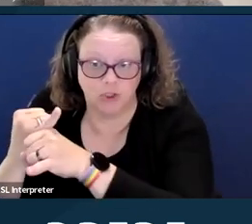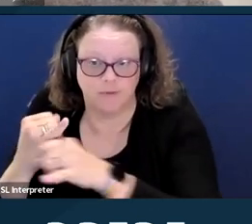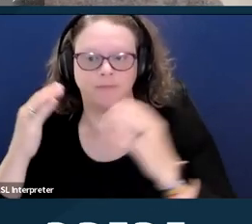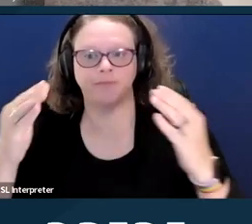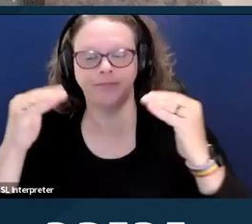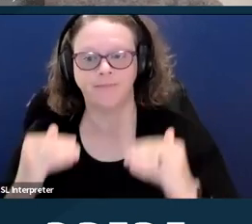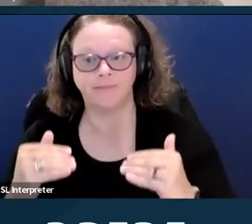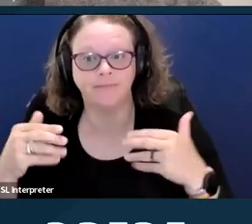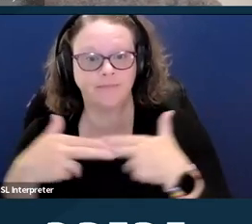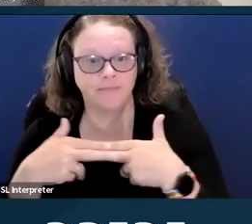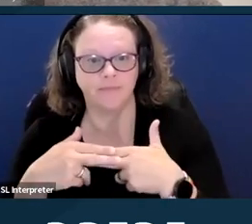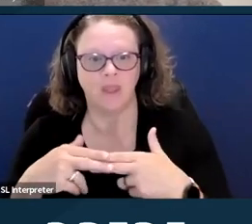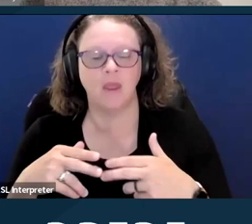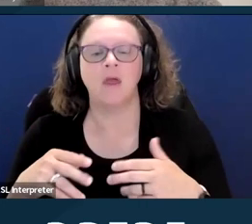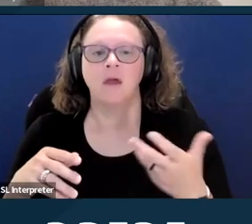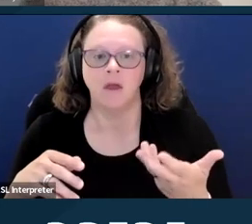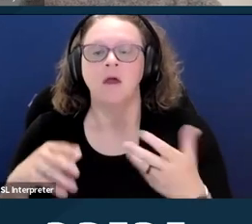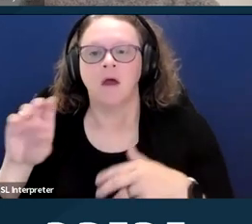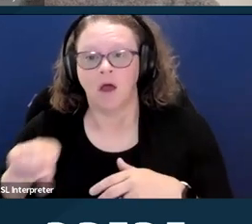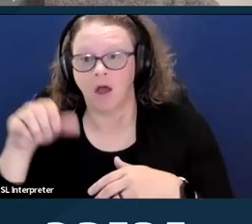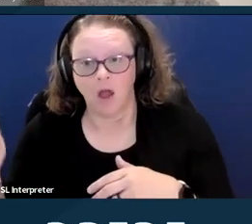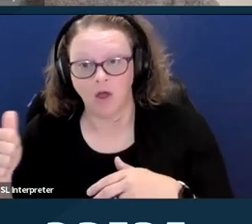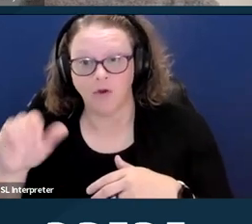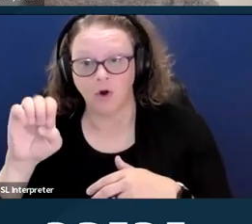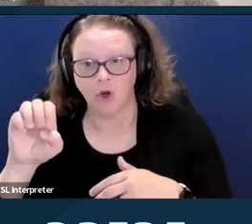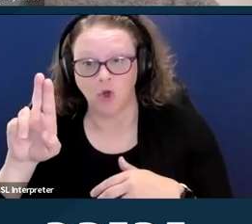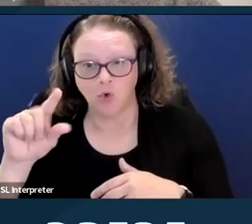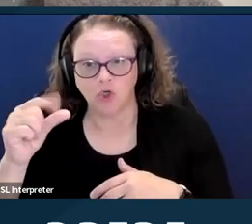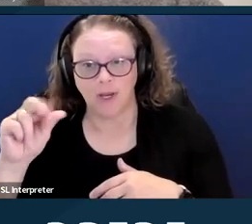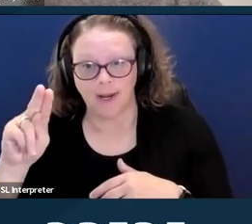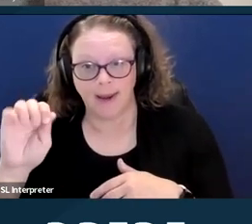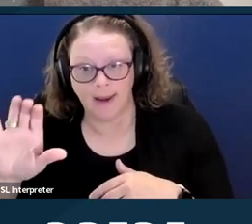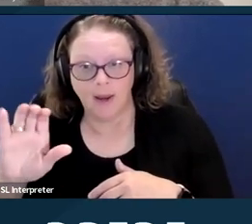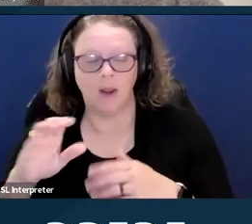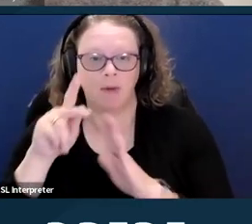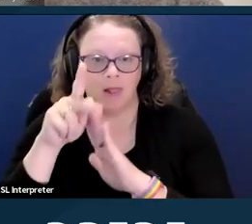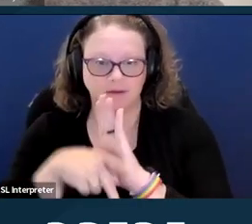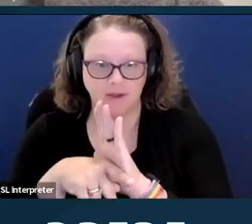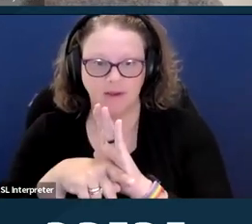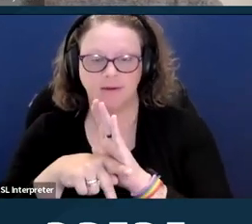Other eugenic policies adopted in the United States during the 20th century include